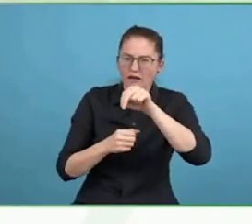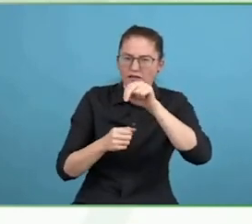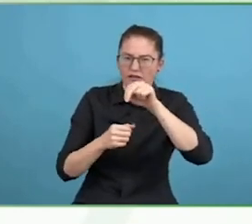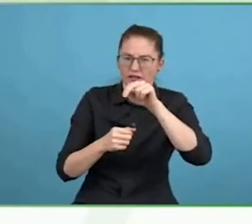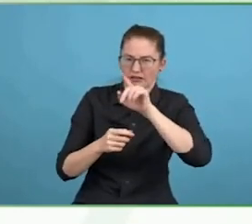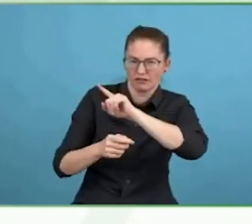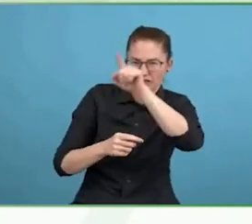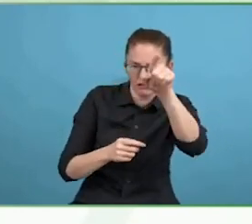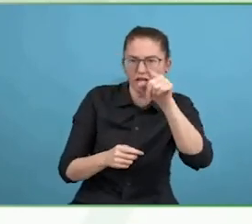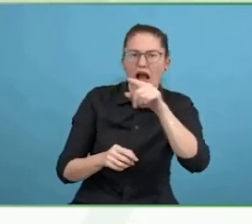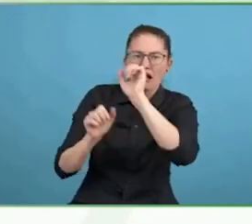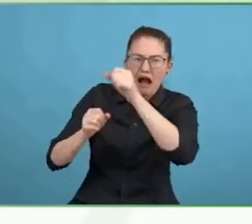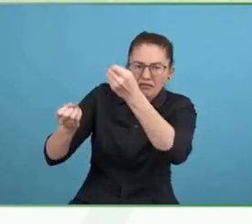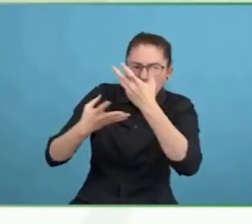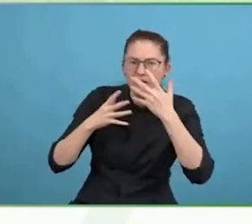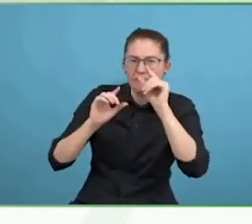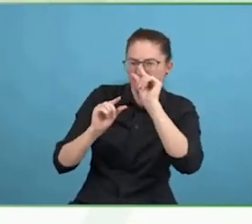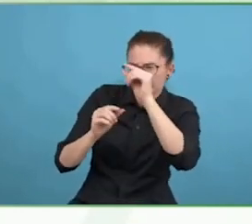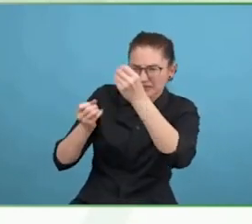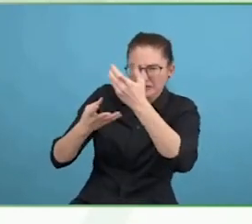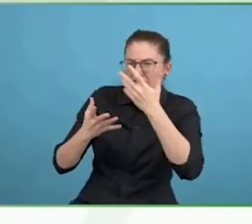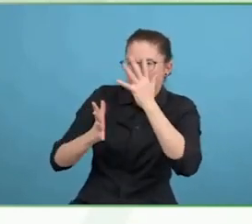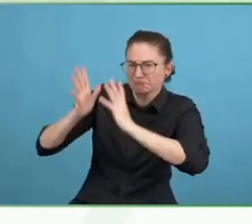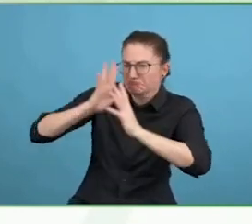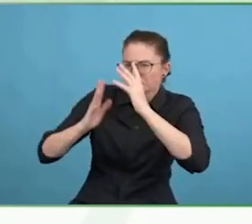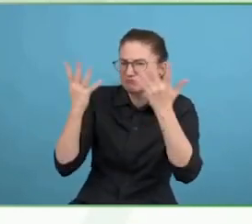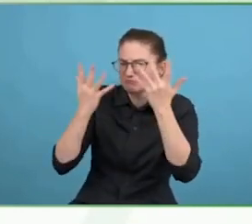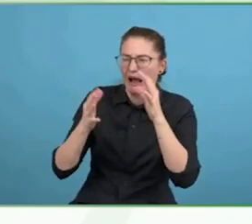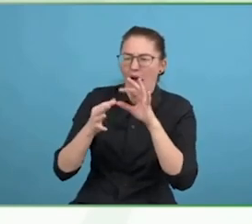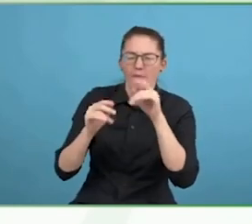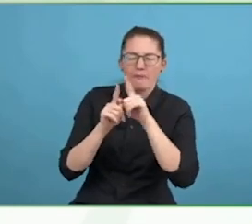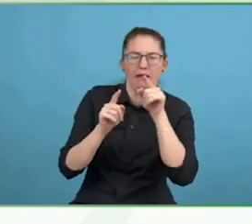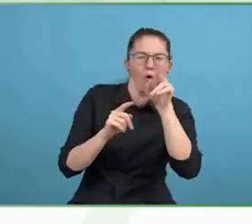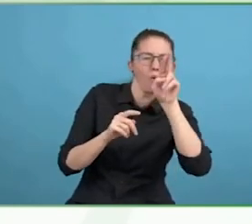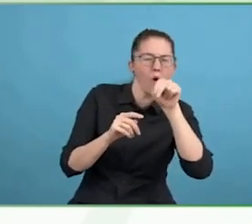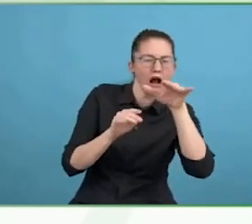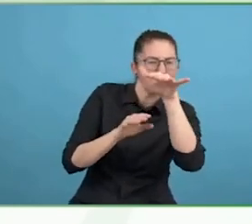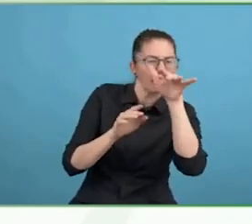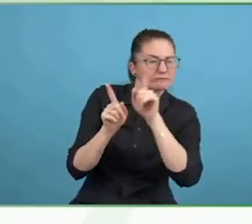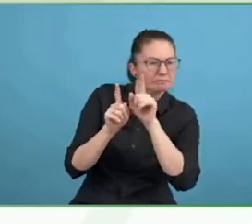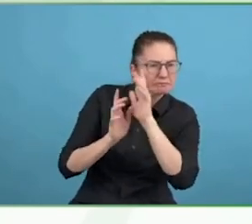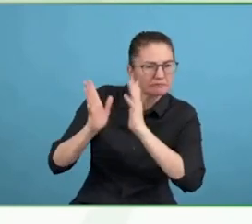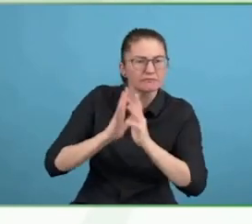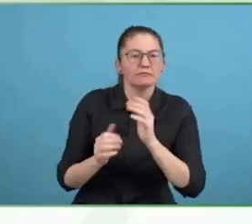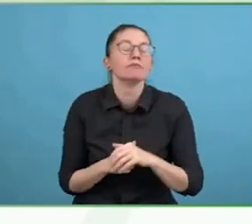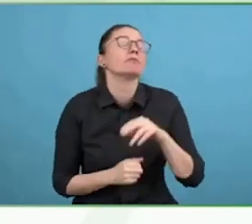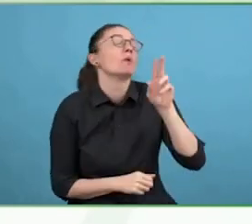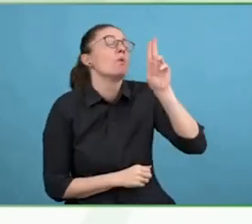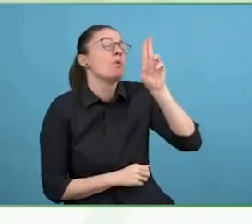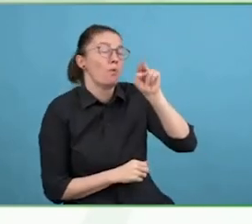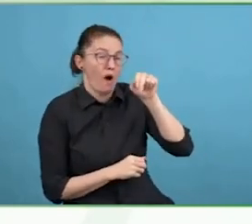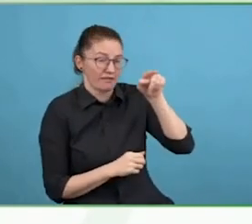When you lose your knees as well, it makes learning to walk incredibly difficult. The procedures are much more complicated.